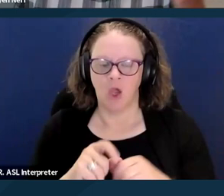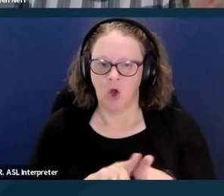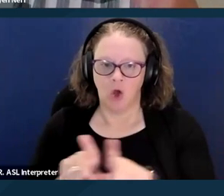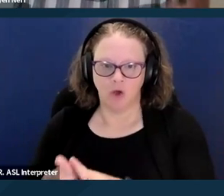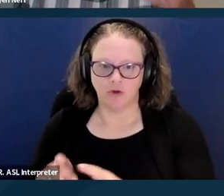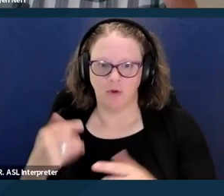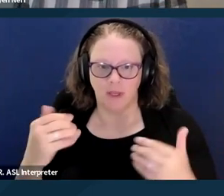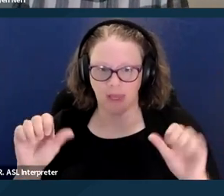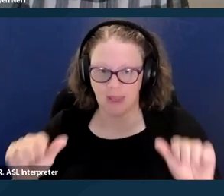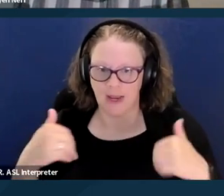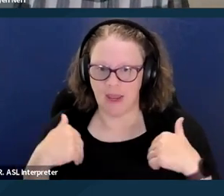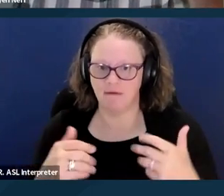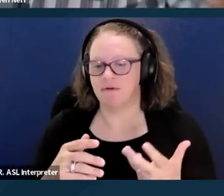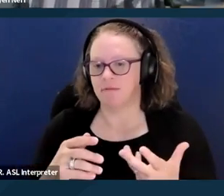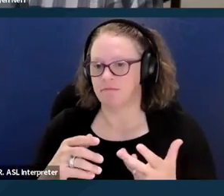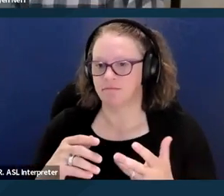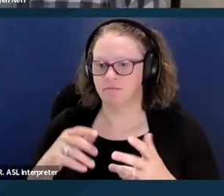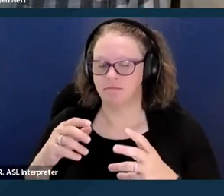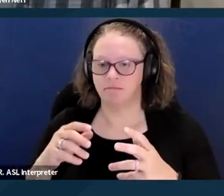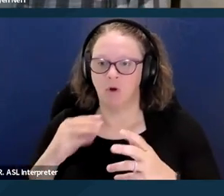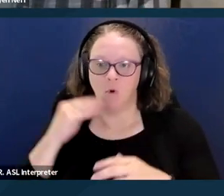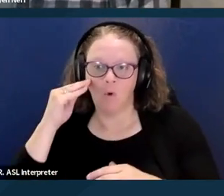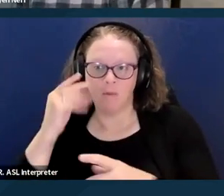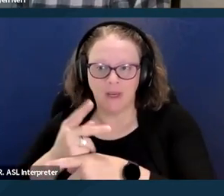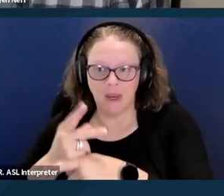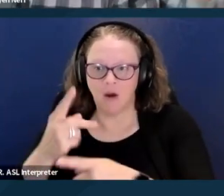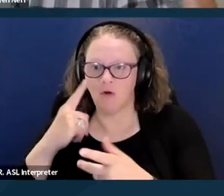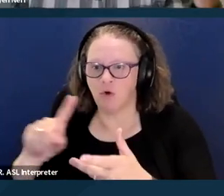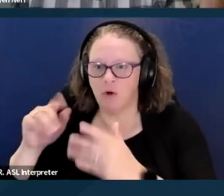with cleaning and basic chores of the home. To be eligible for this waiver, again,